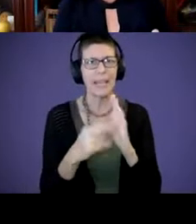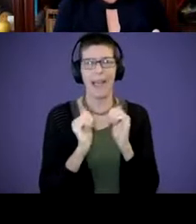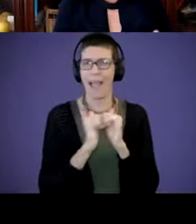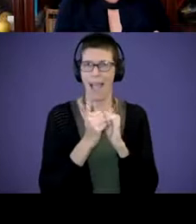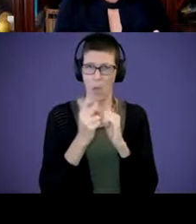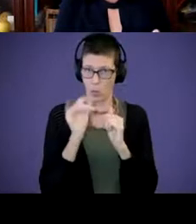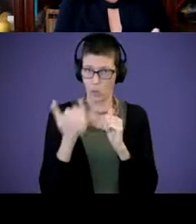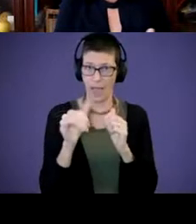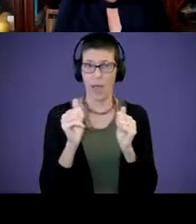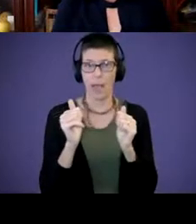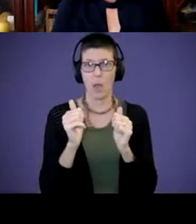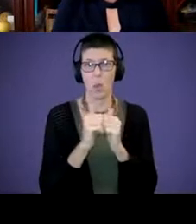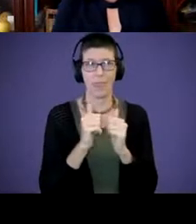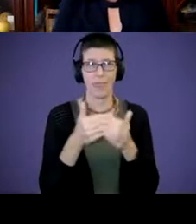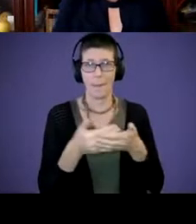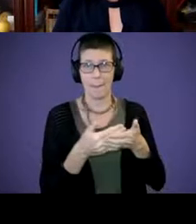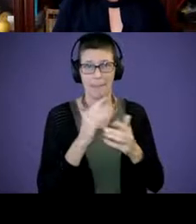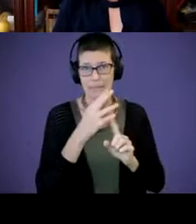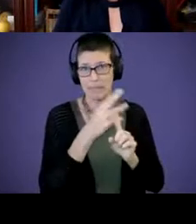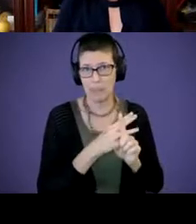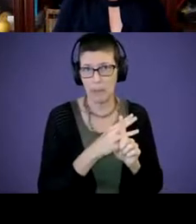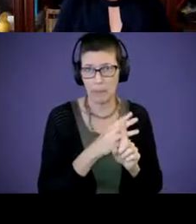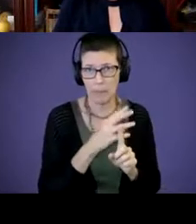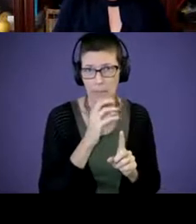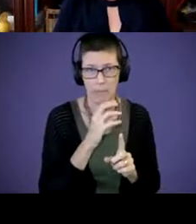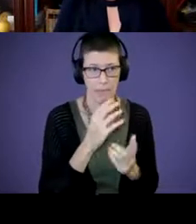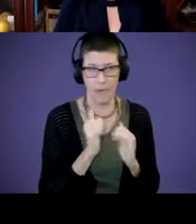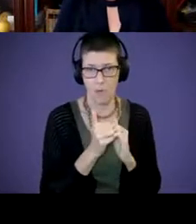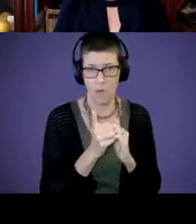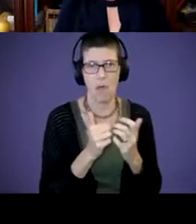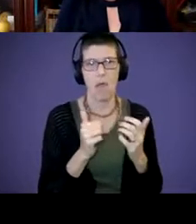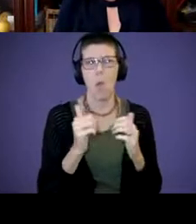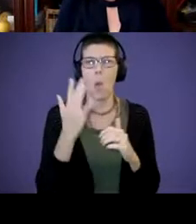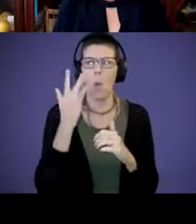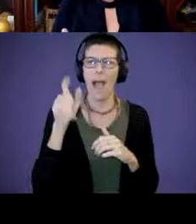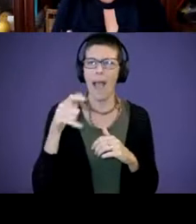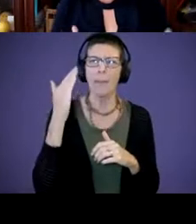a six month old? Why do we even need to know what the word semantics means? Because it's